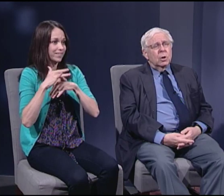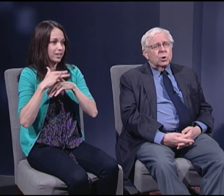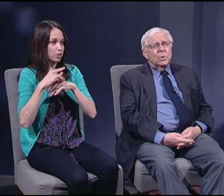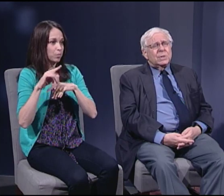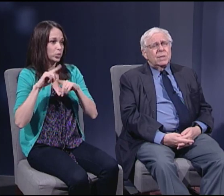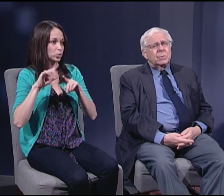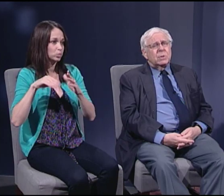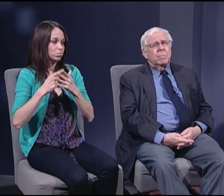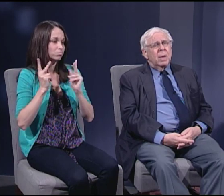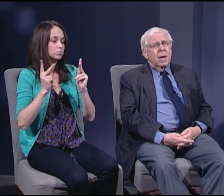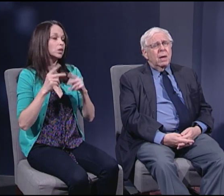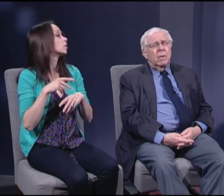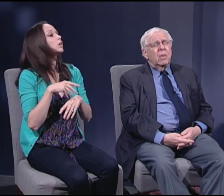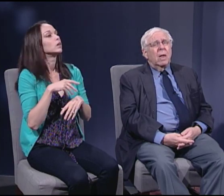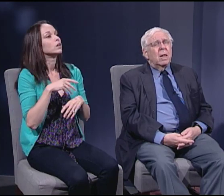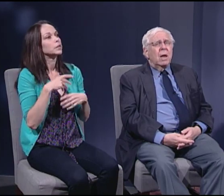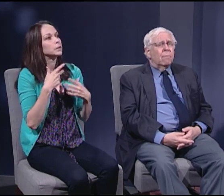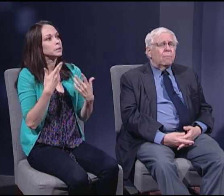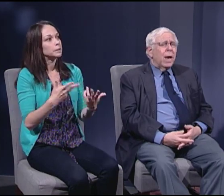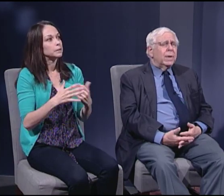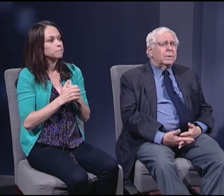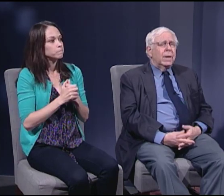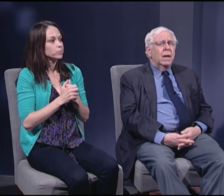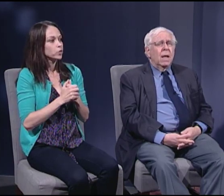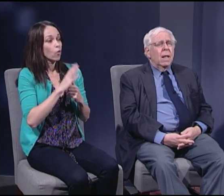So it seems to me frankly